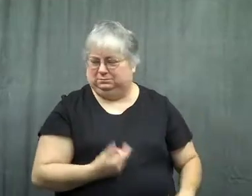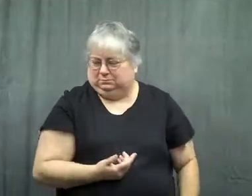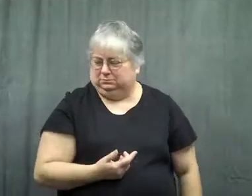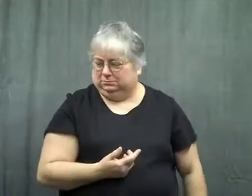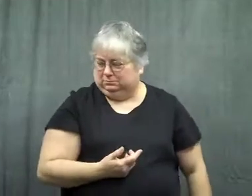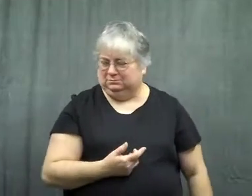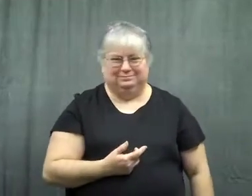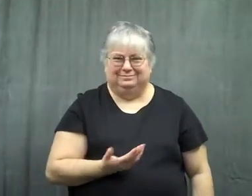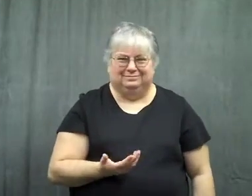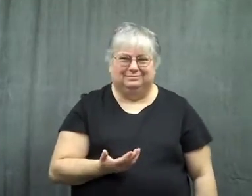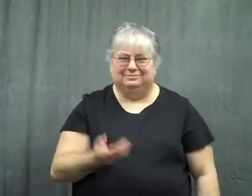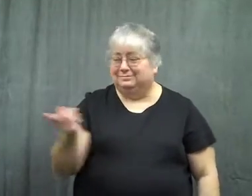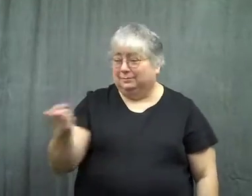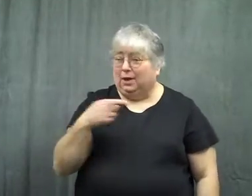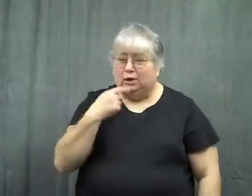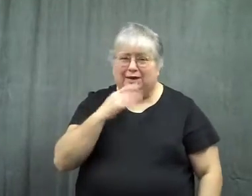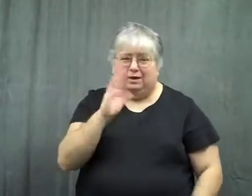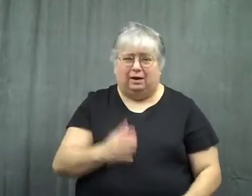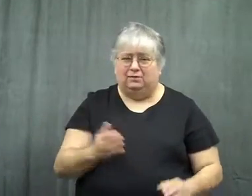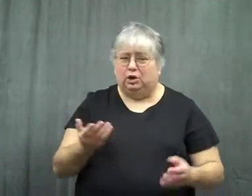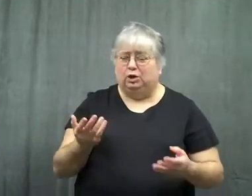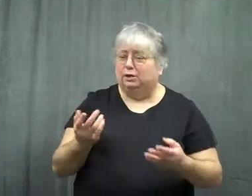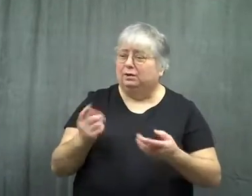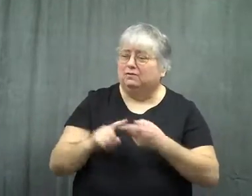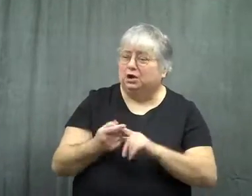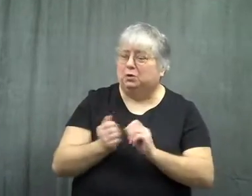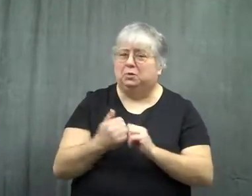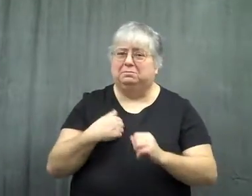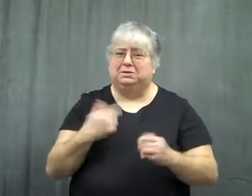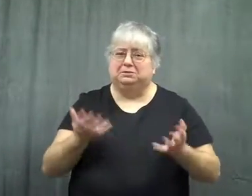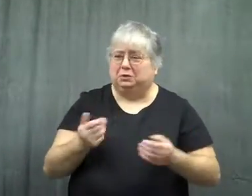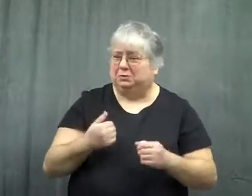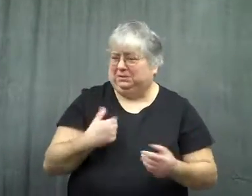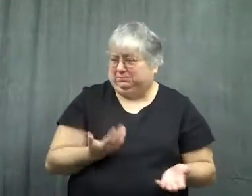I didn't care. The hearing students never talked to me and weren't my friends.